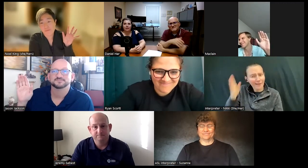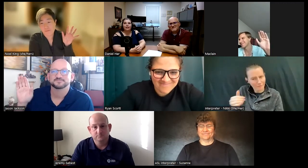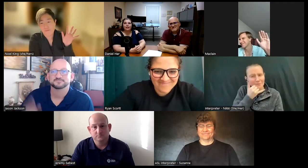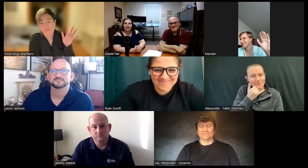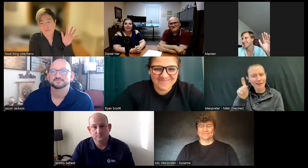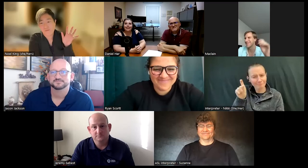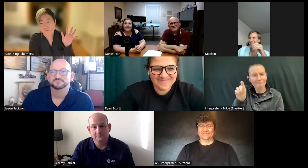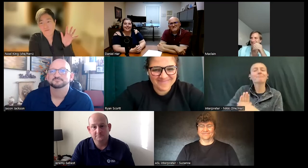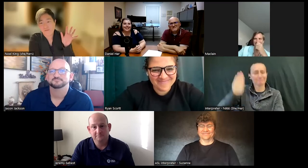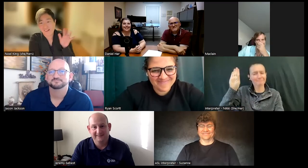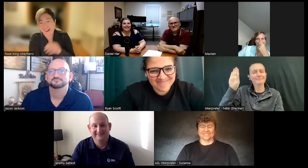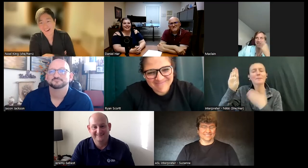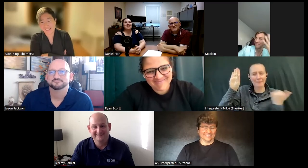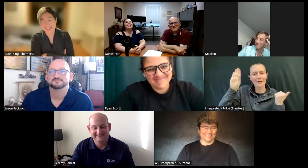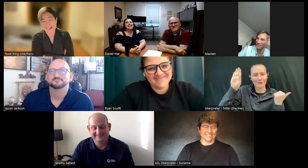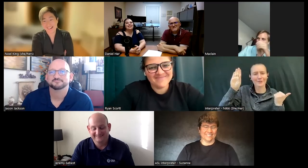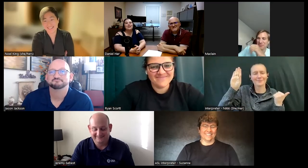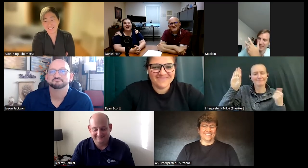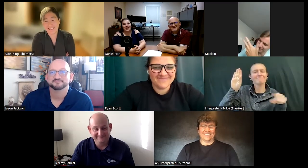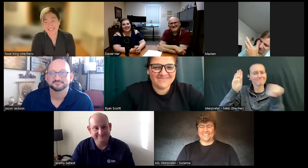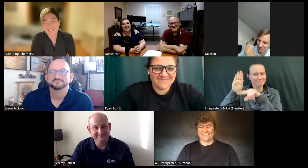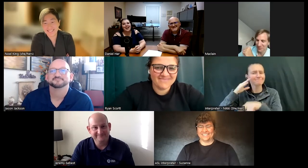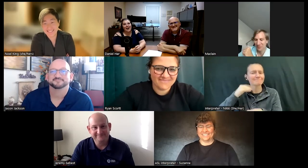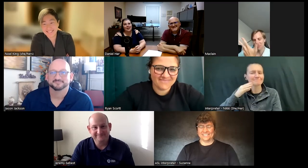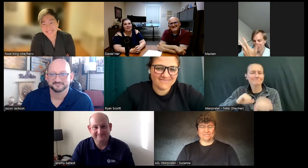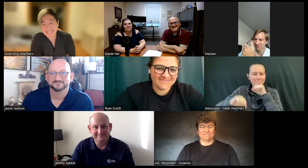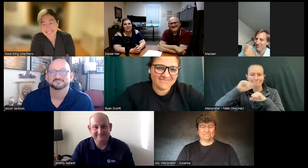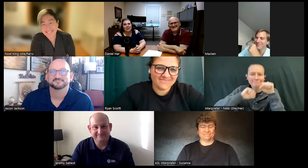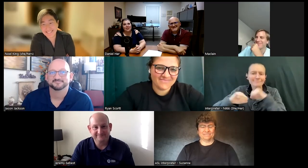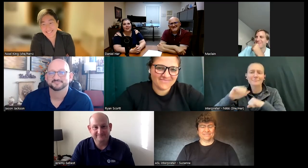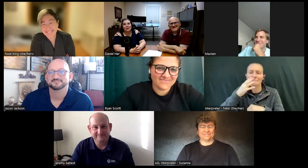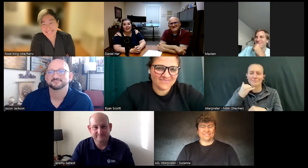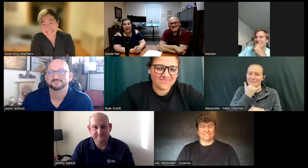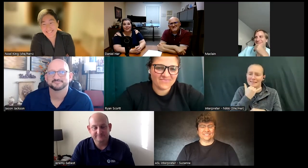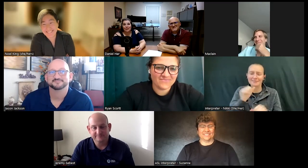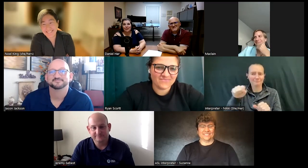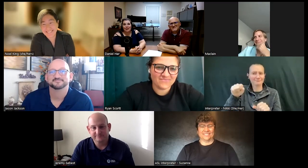better so yes um for the Youth that haven't heard that